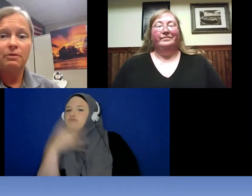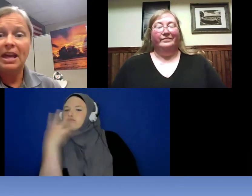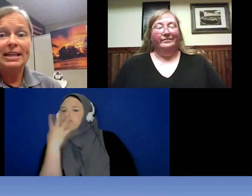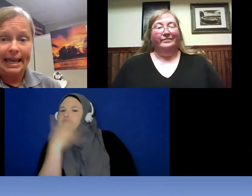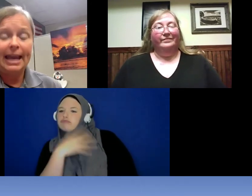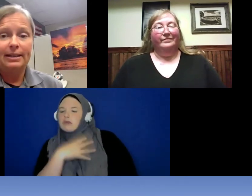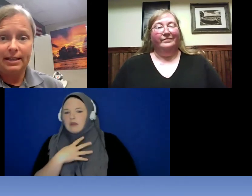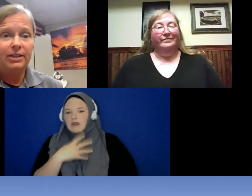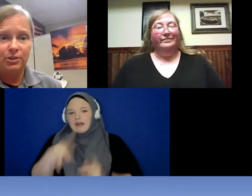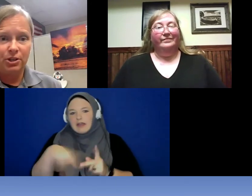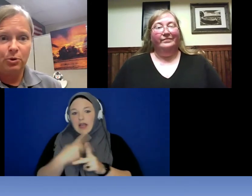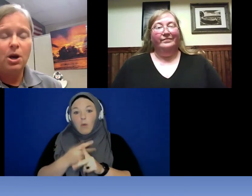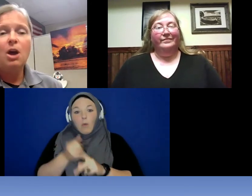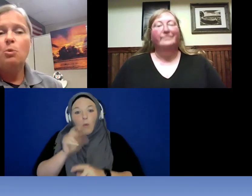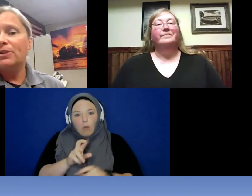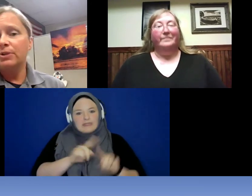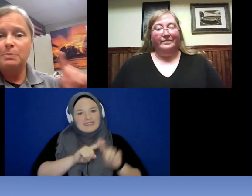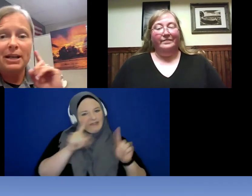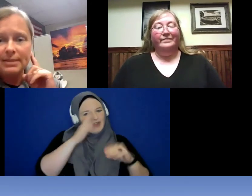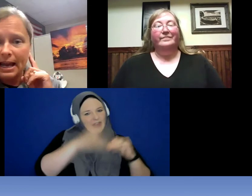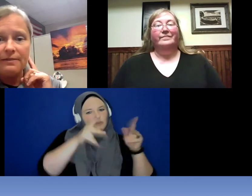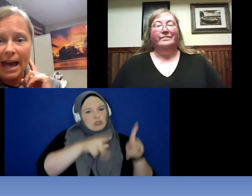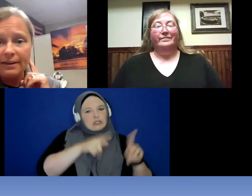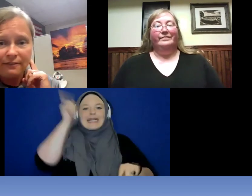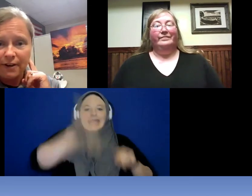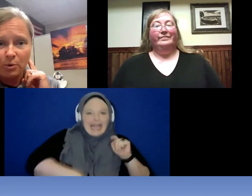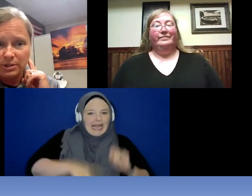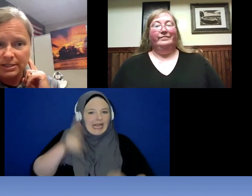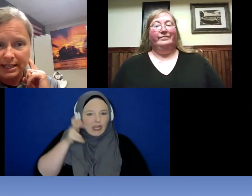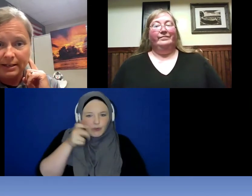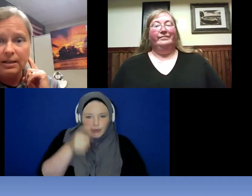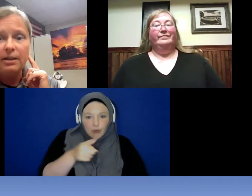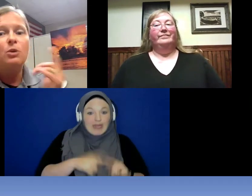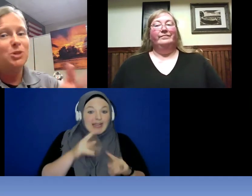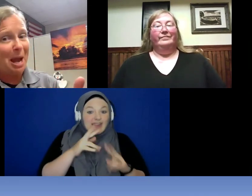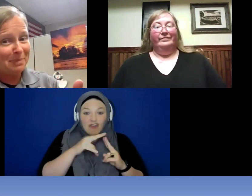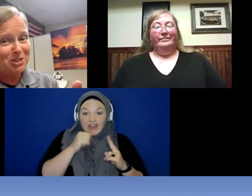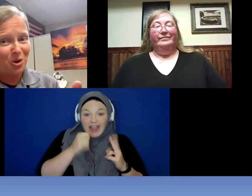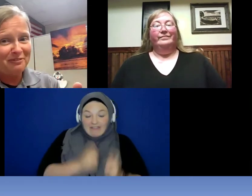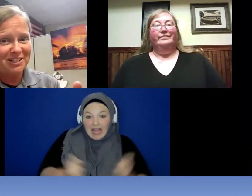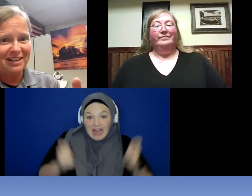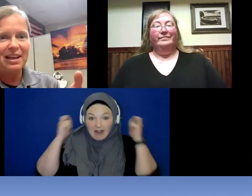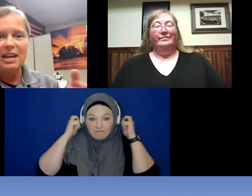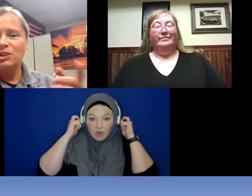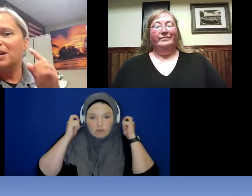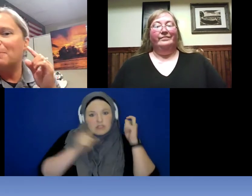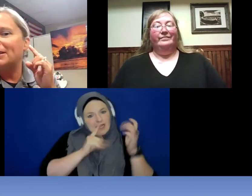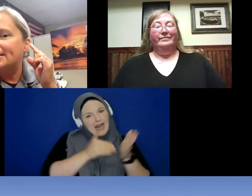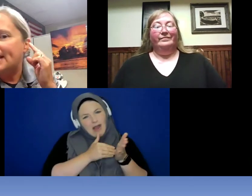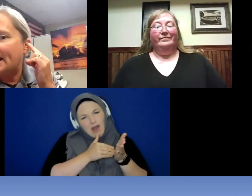they can't hear you. Whether it's because they have headphones in, which happens often, you think about these tiny